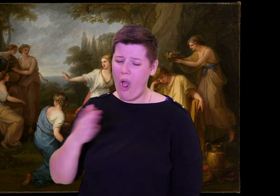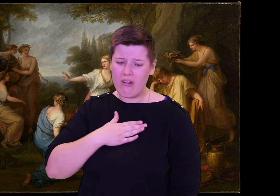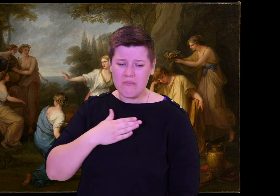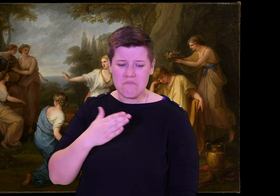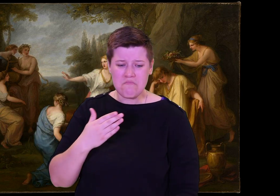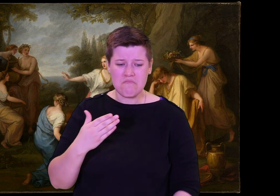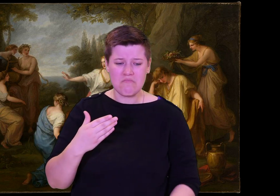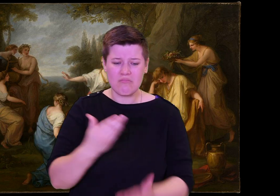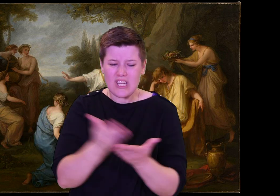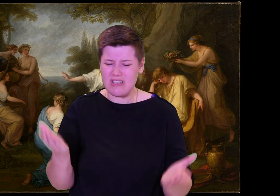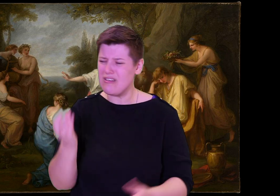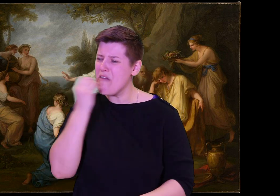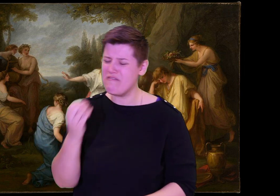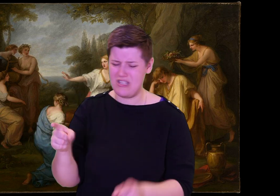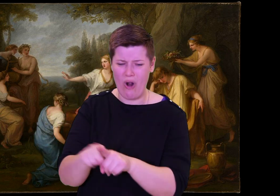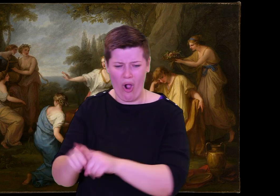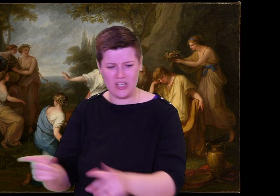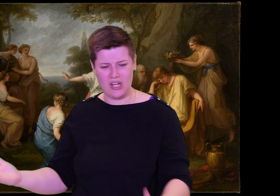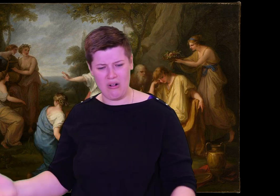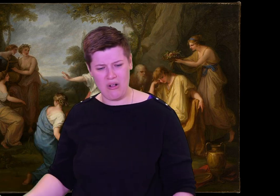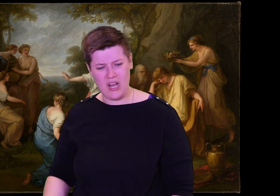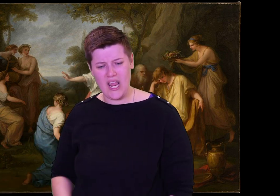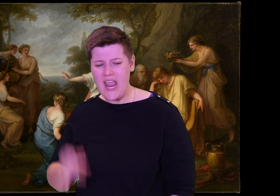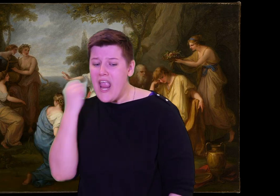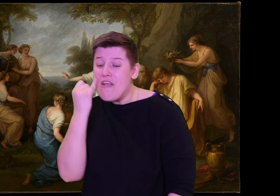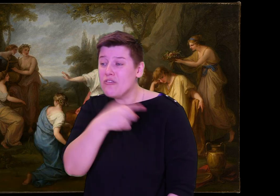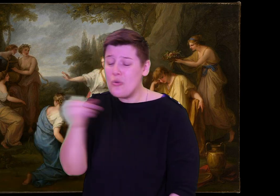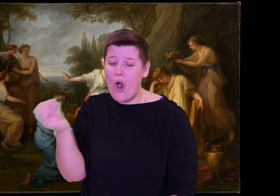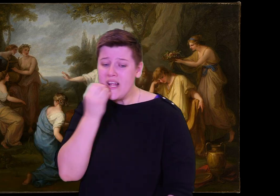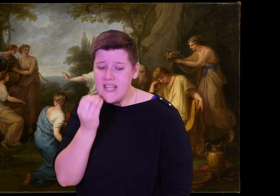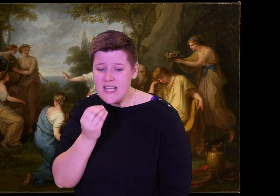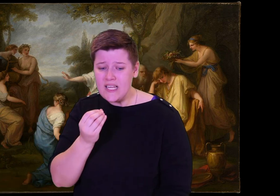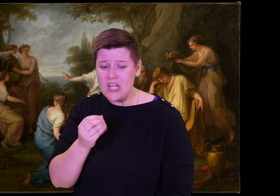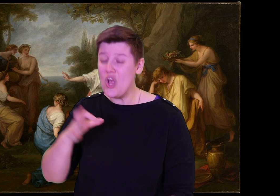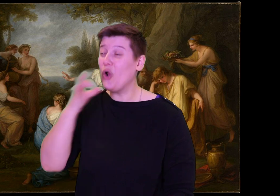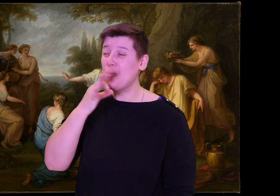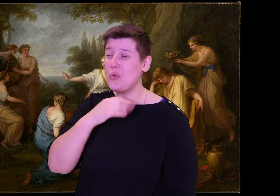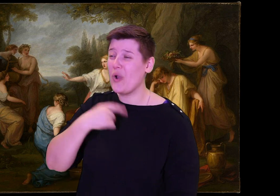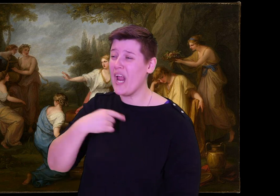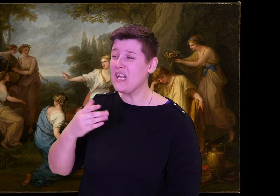gods will turn on you in a rage; they will be shocked at all this criminal behavior!